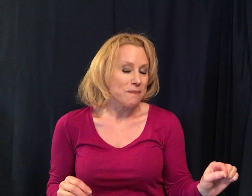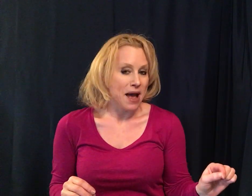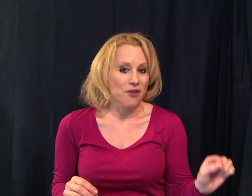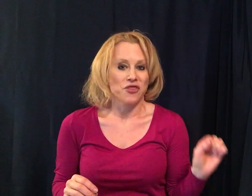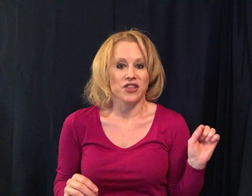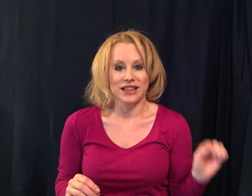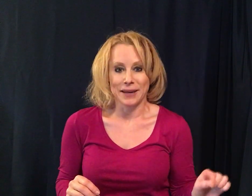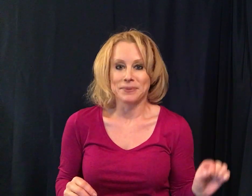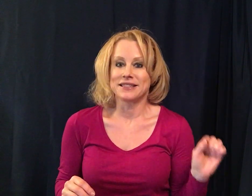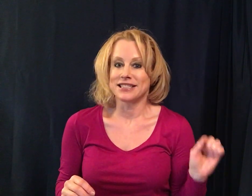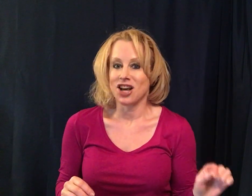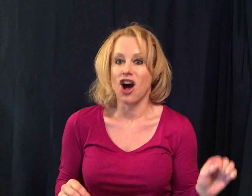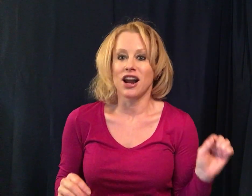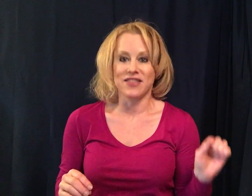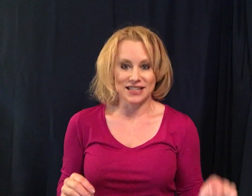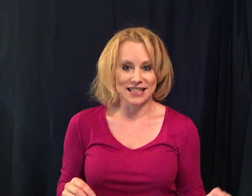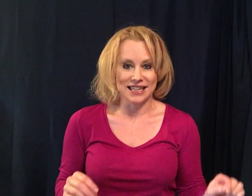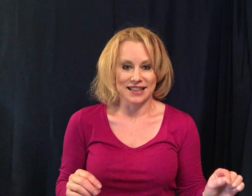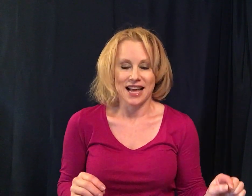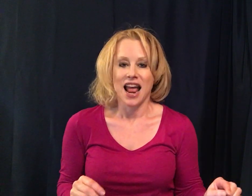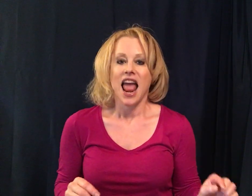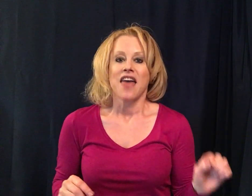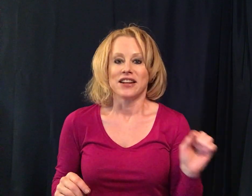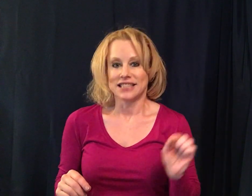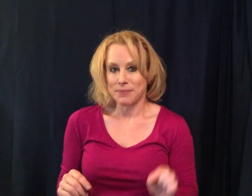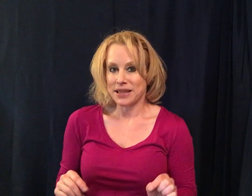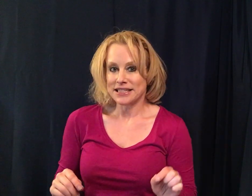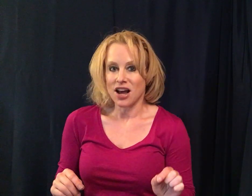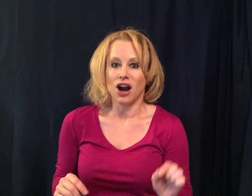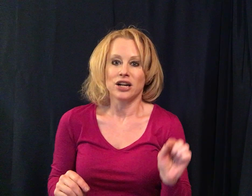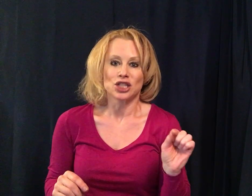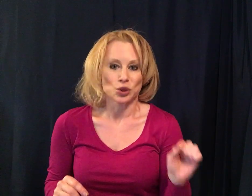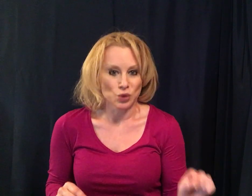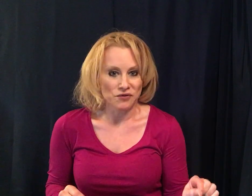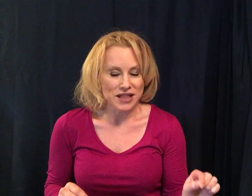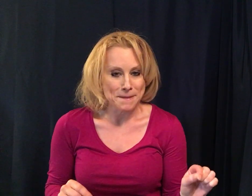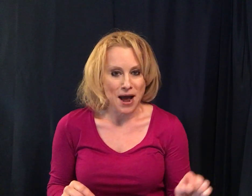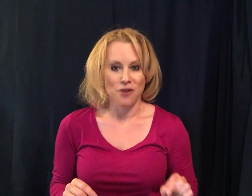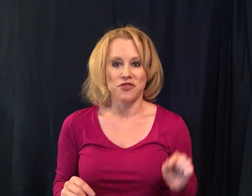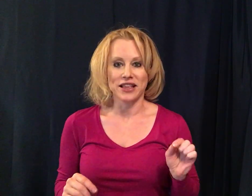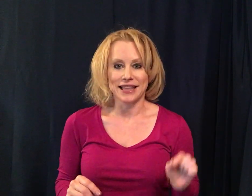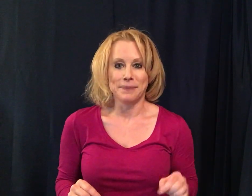the mouth the lips the tongue and the teeth the tip of the tongue the roof of the mouth the lips